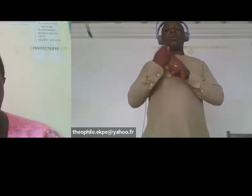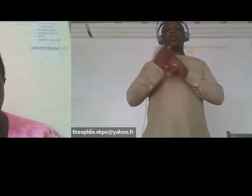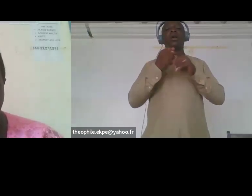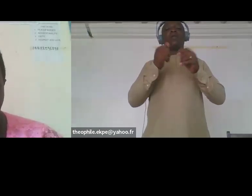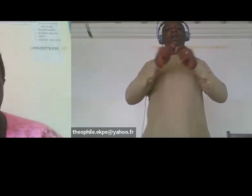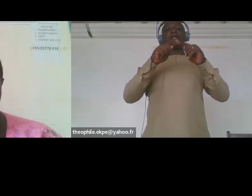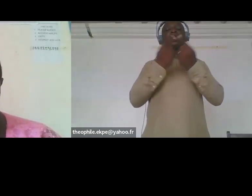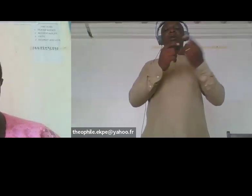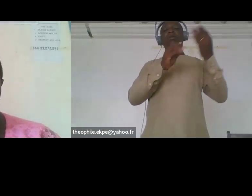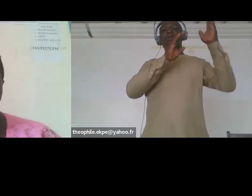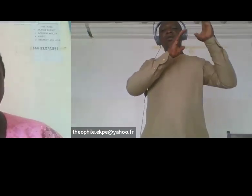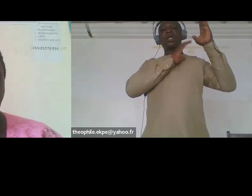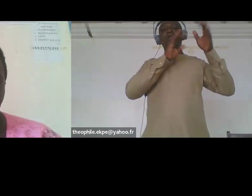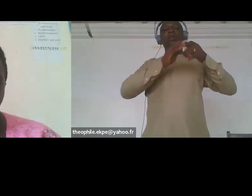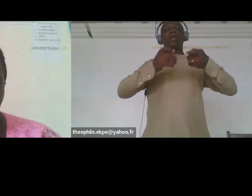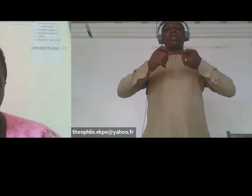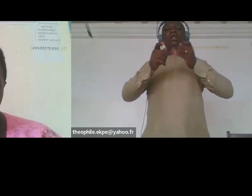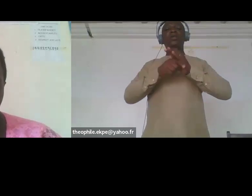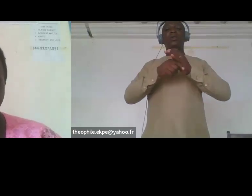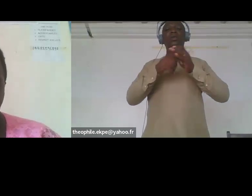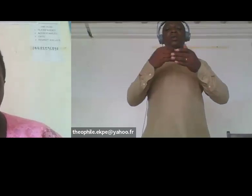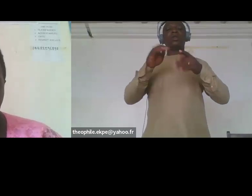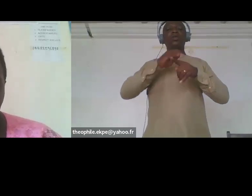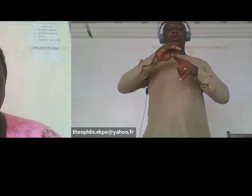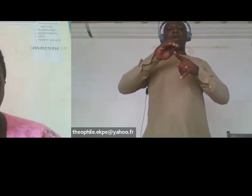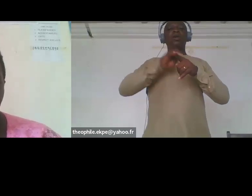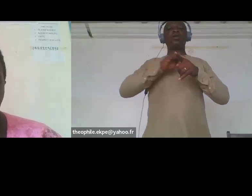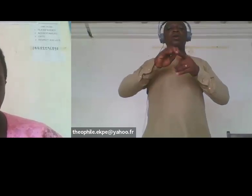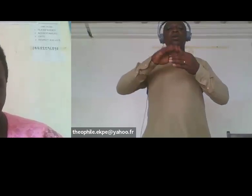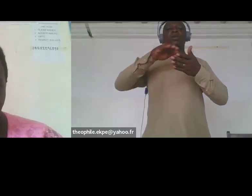improvement in the physical accessibility in health centers threes